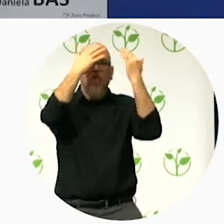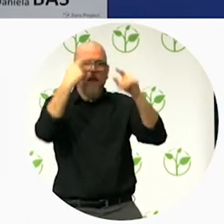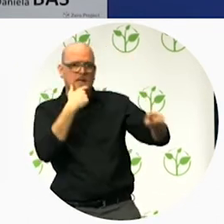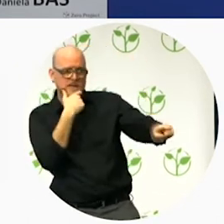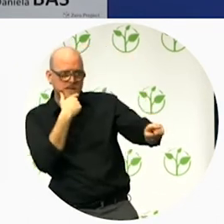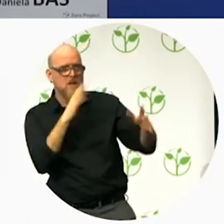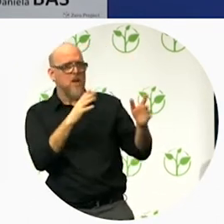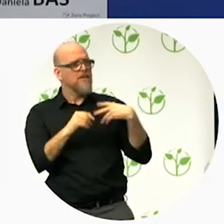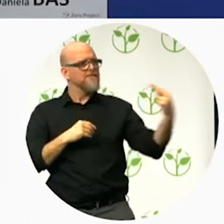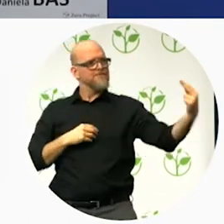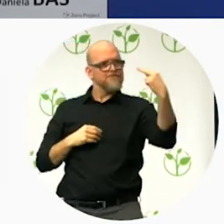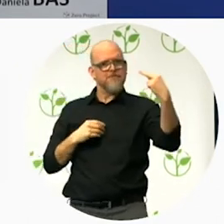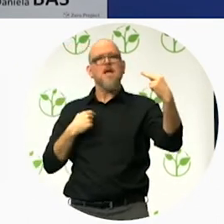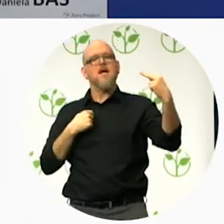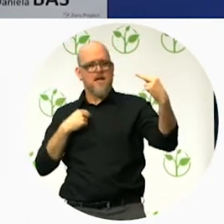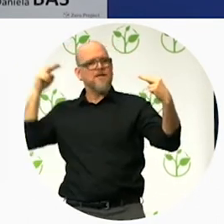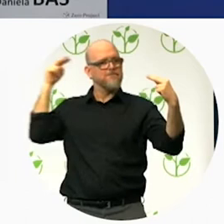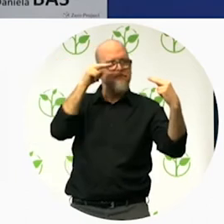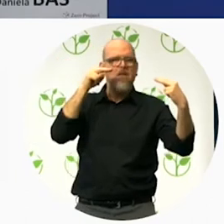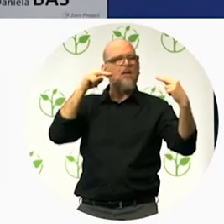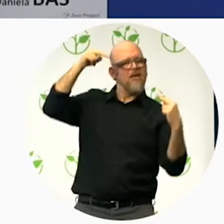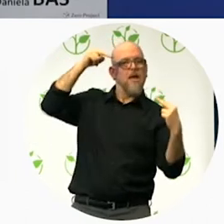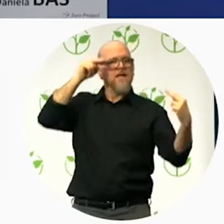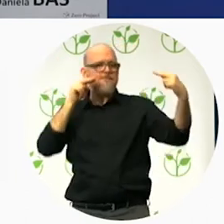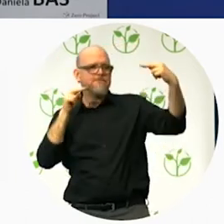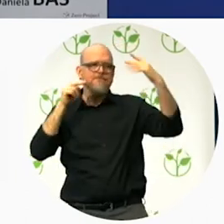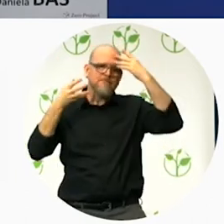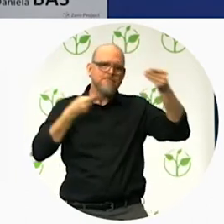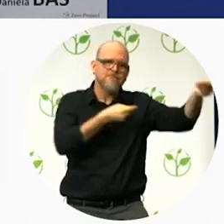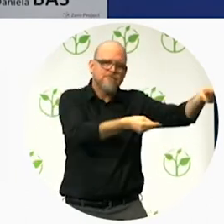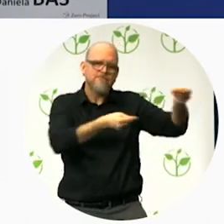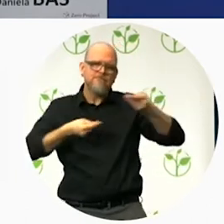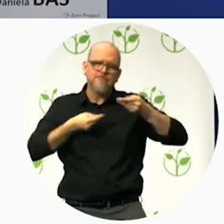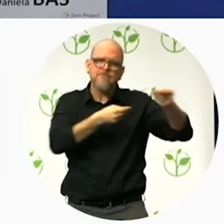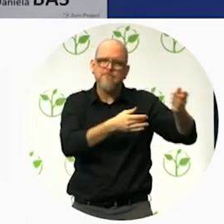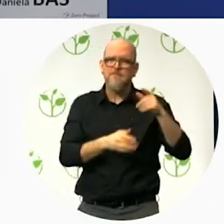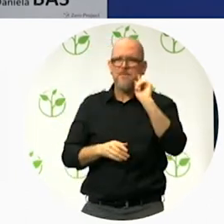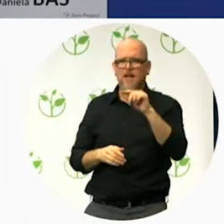of all people in particular those marginalized groups in society.